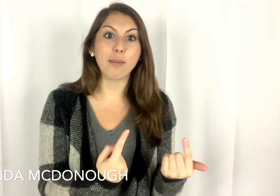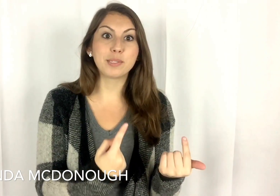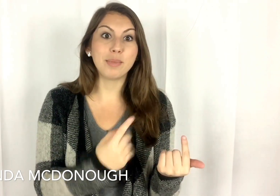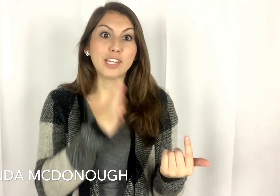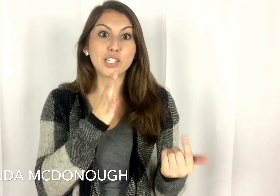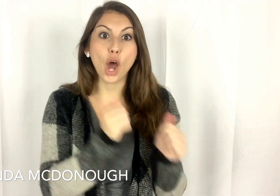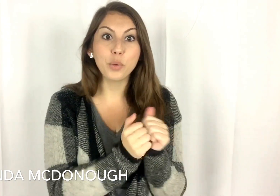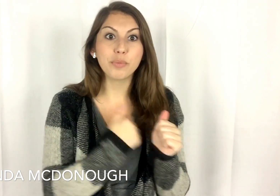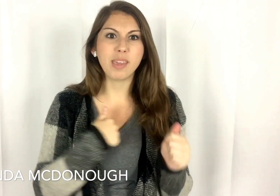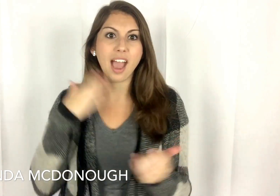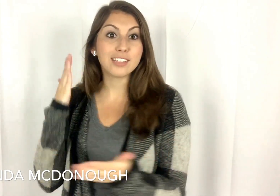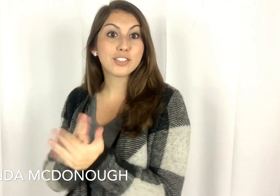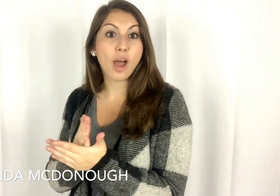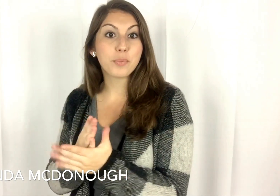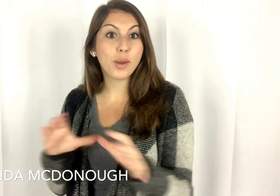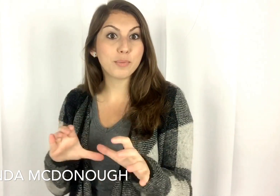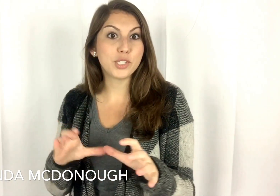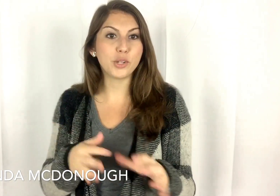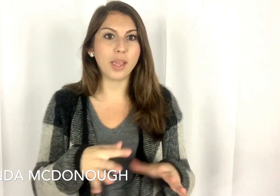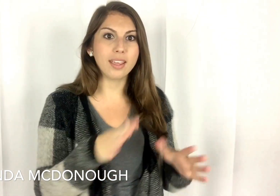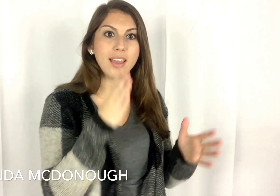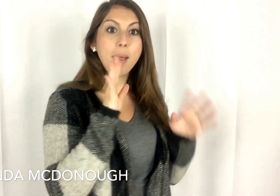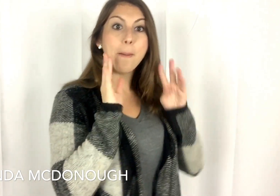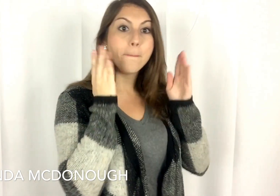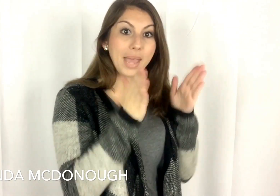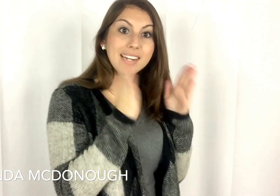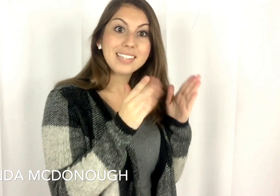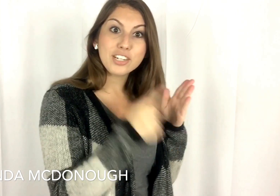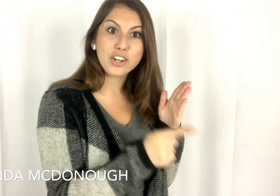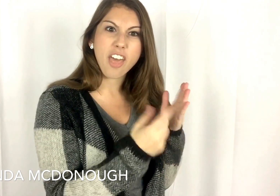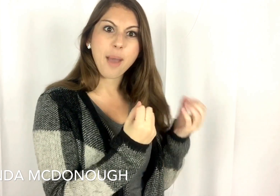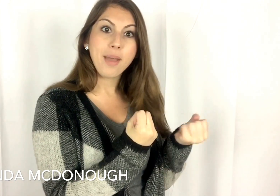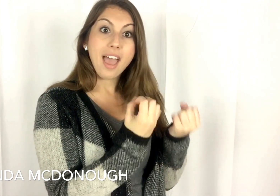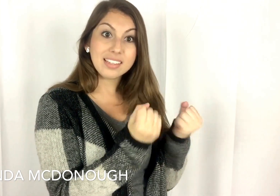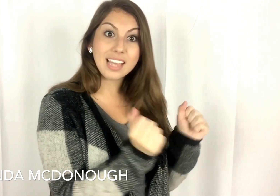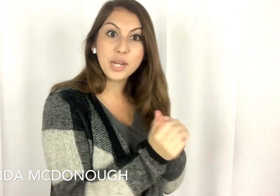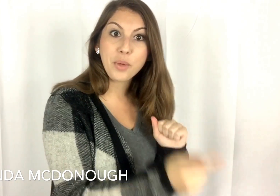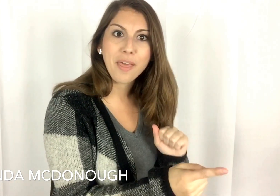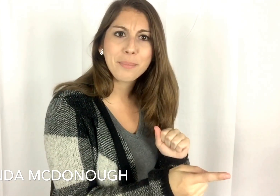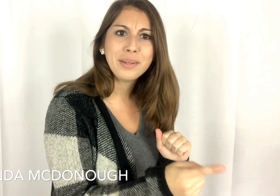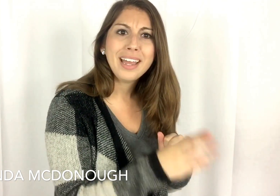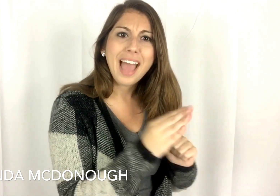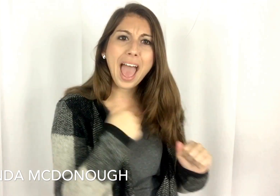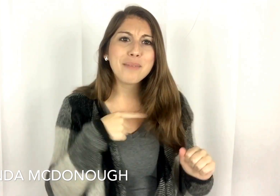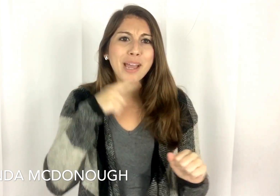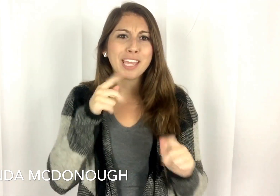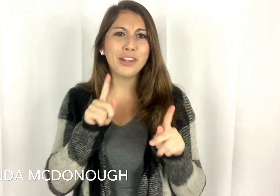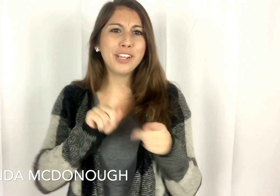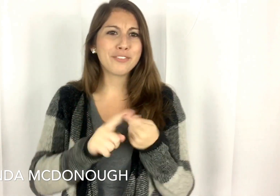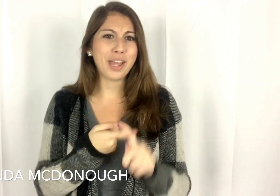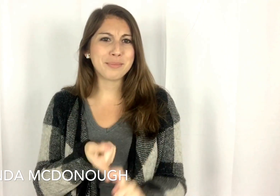up to me to talk with me. I stopped what I was doing, paid attention to them, and signed with them. And my hearing friend